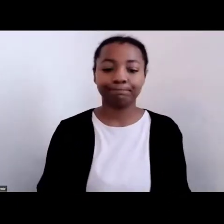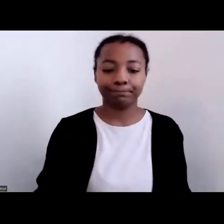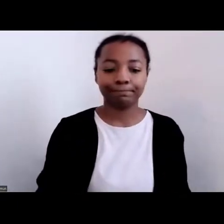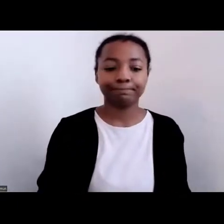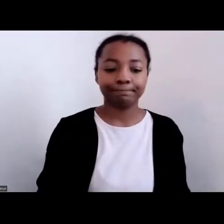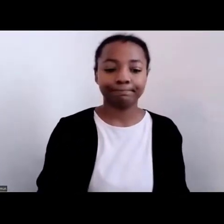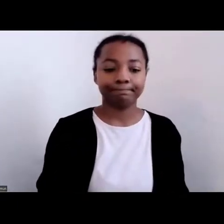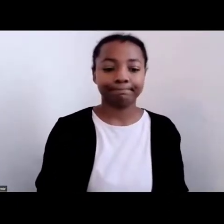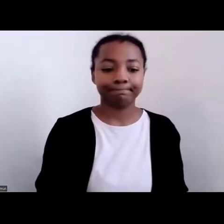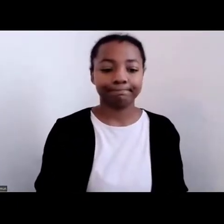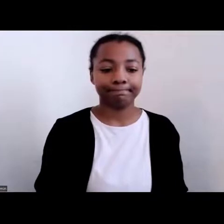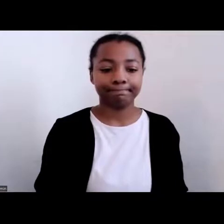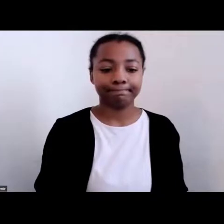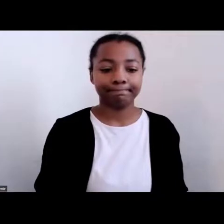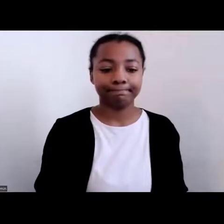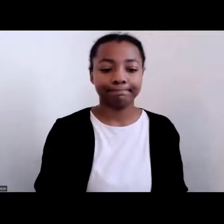that I teach here at the University of Maryland College